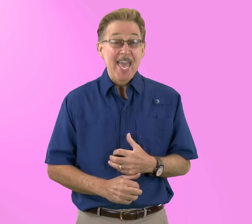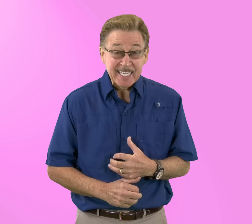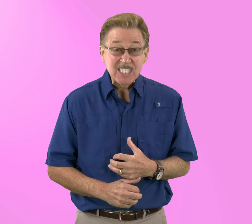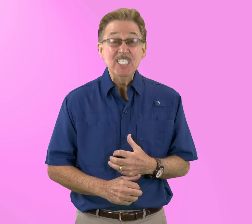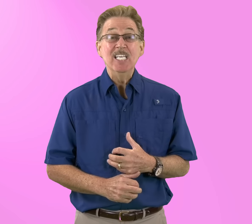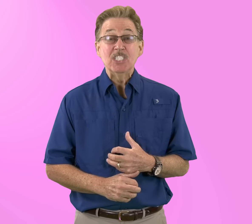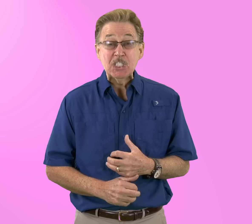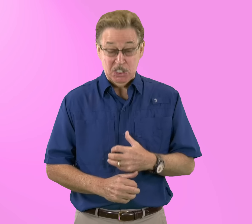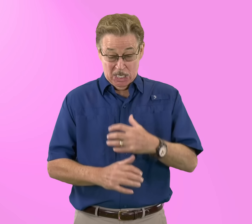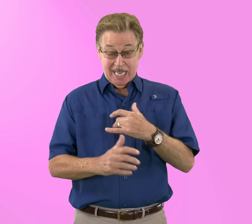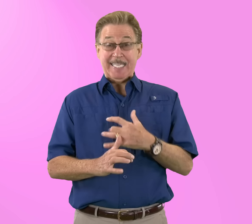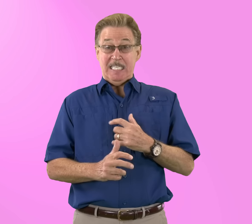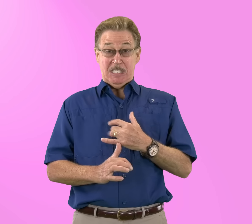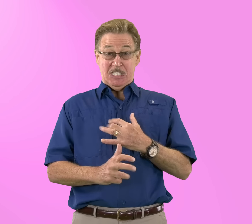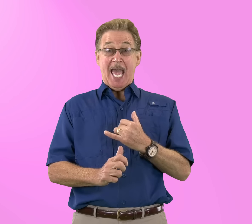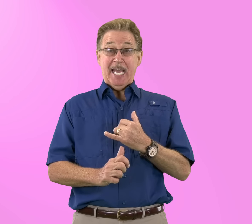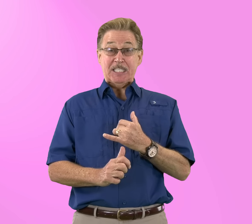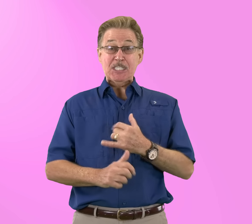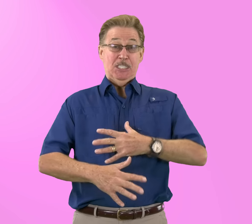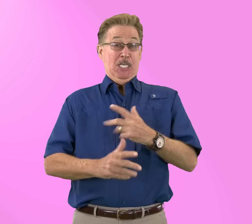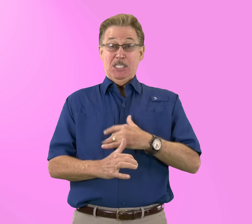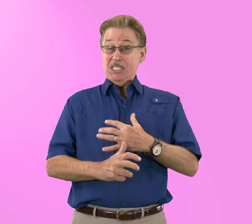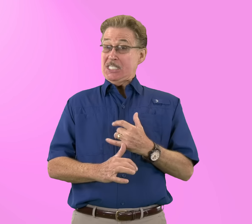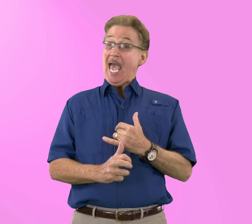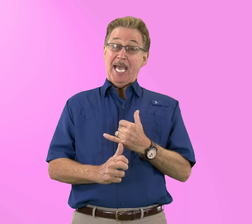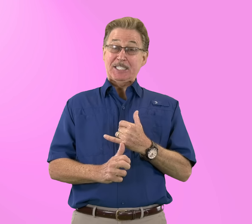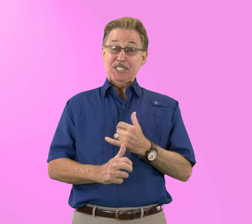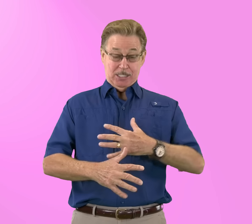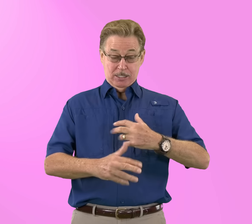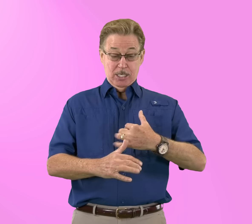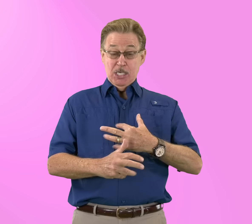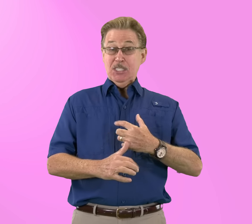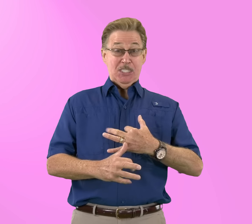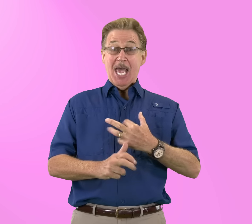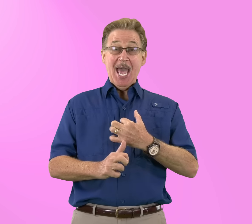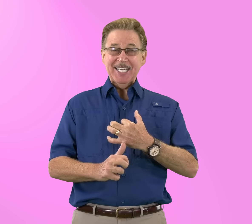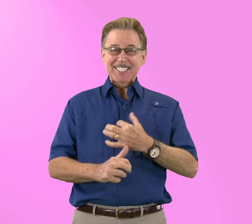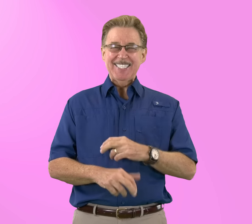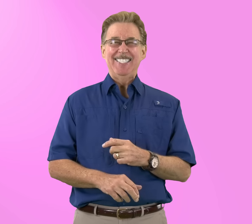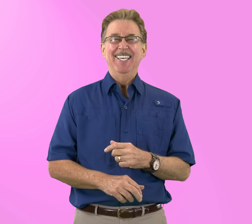X x says /x/ like in sax, sax, sax